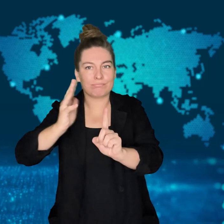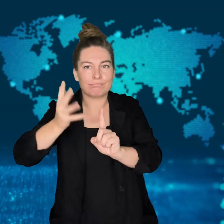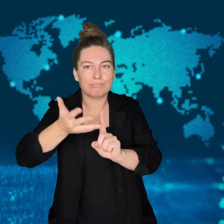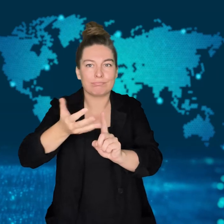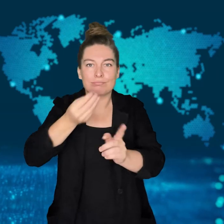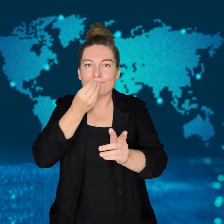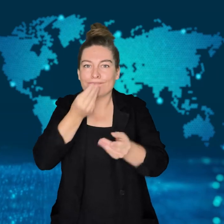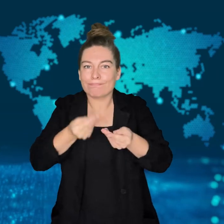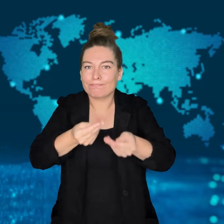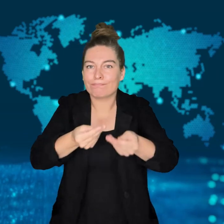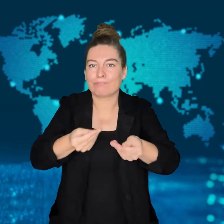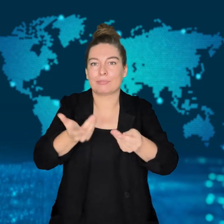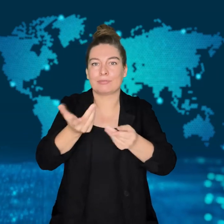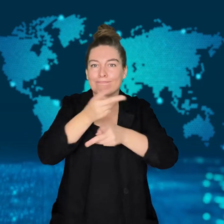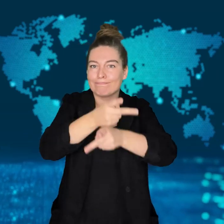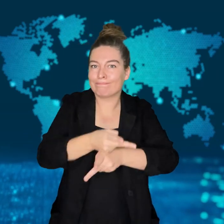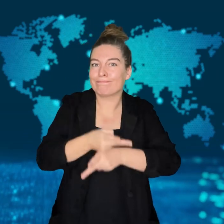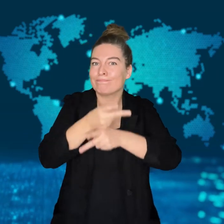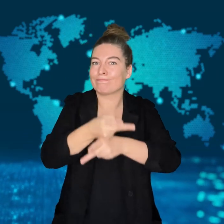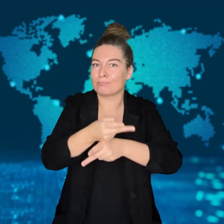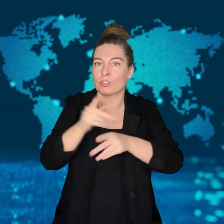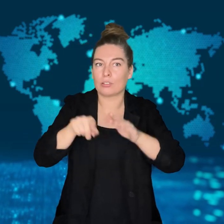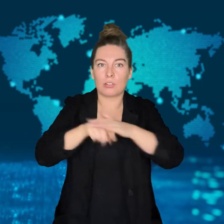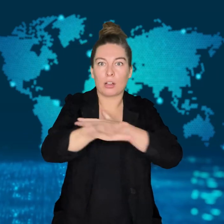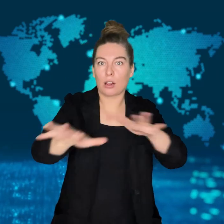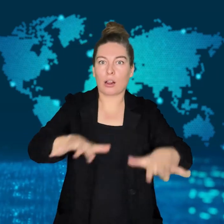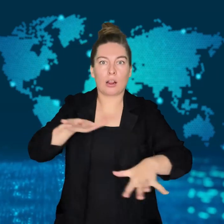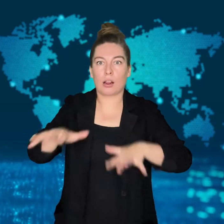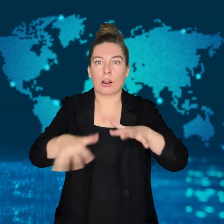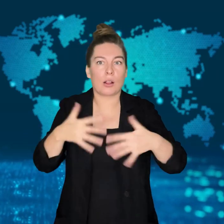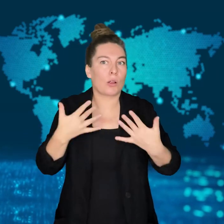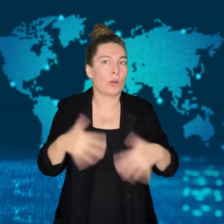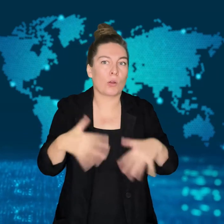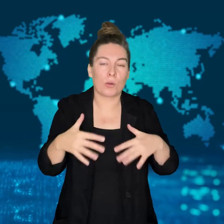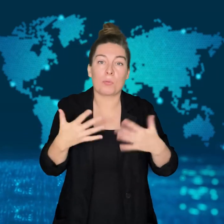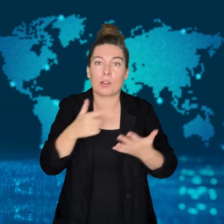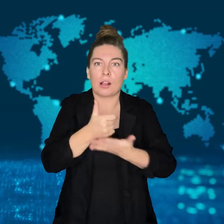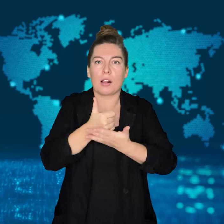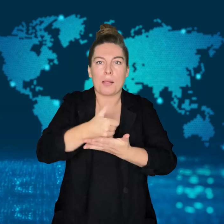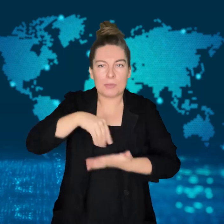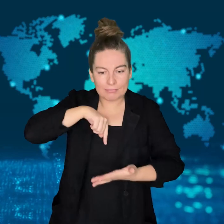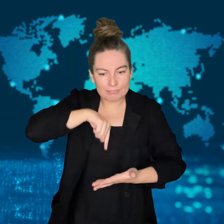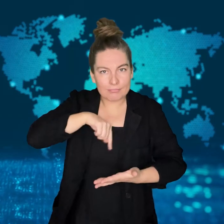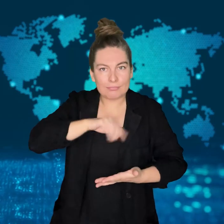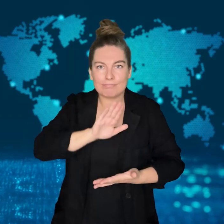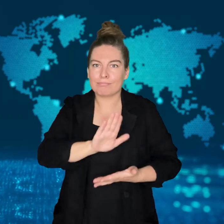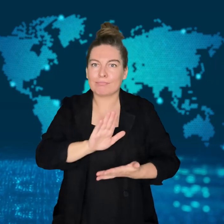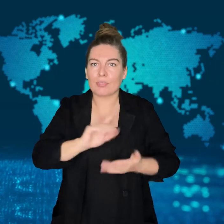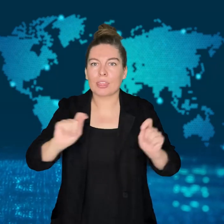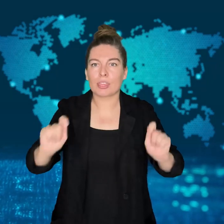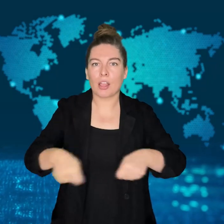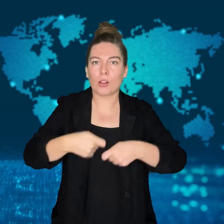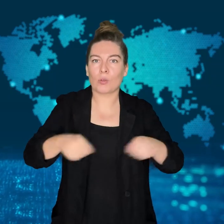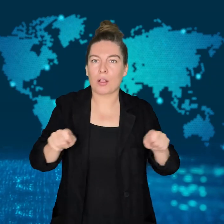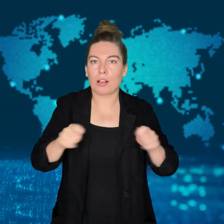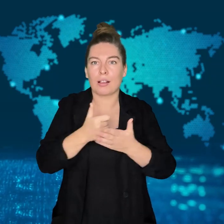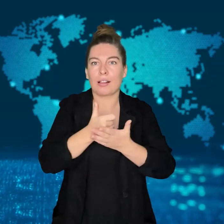She had been born and raised in captivity and was probably scared since she is accustomed to